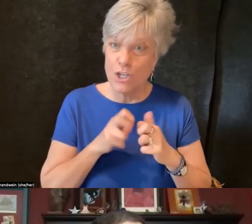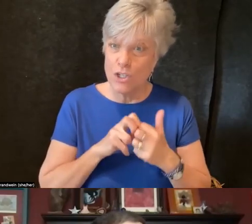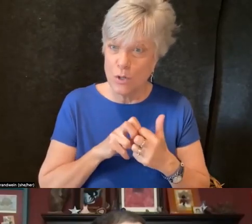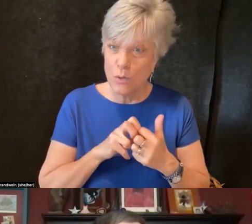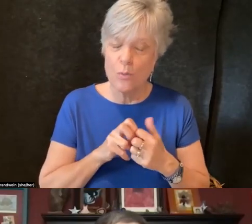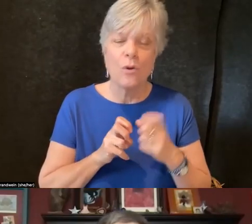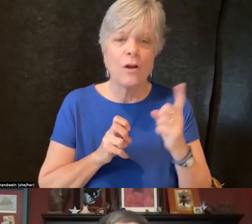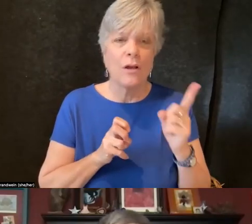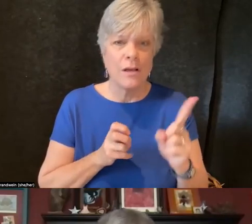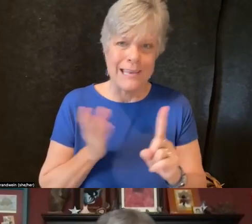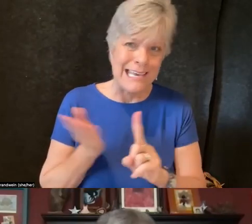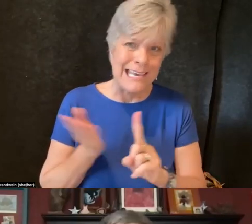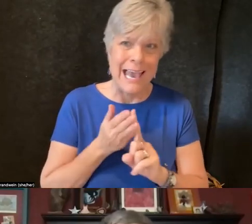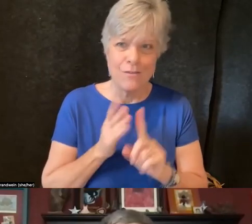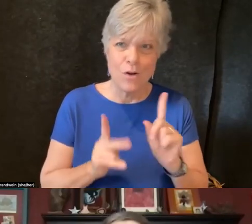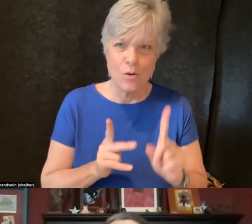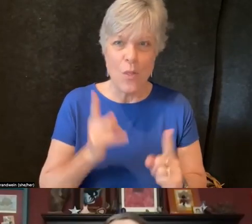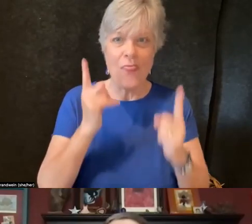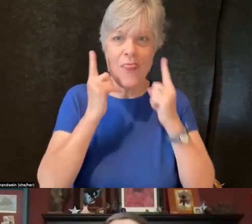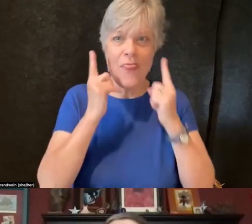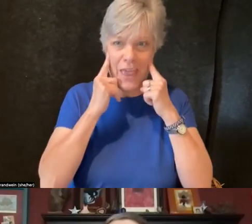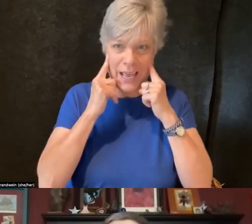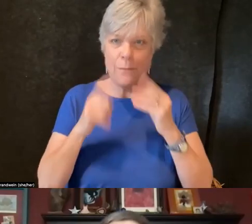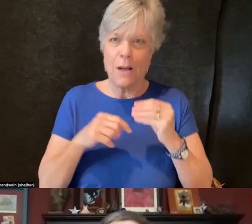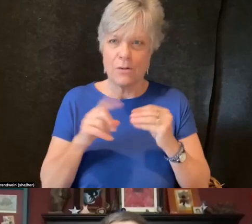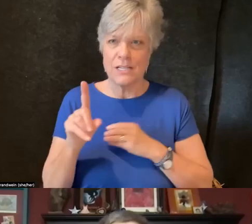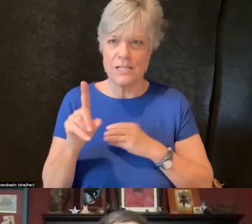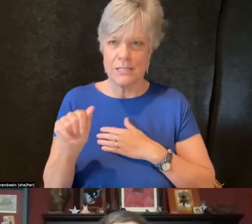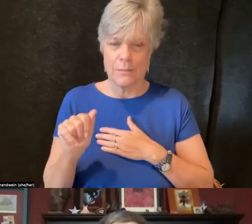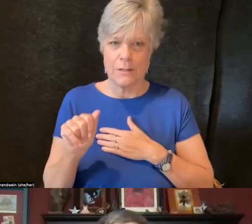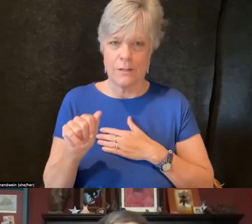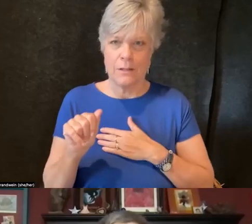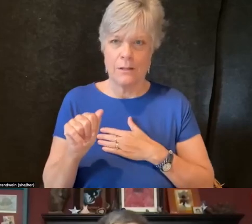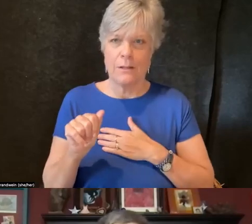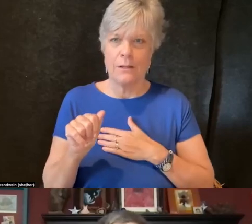to even think about disability as part of the broader DEIB,